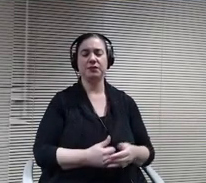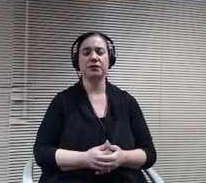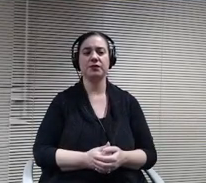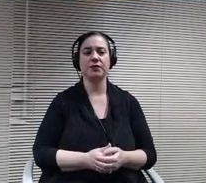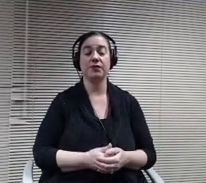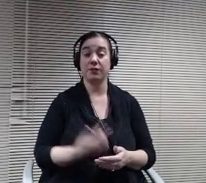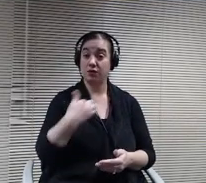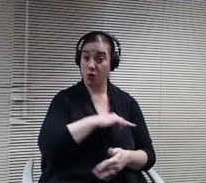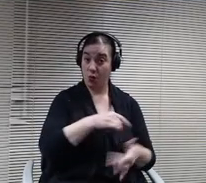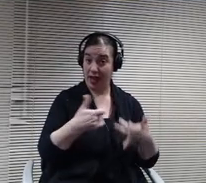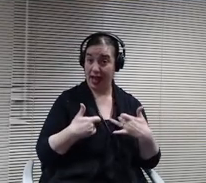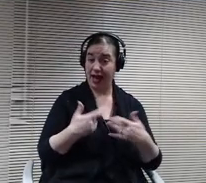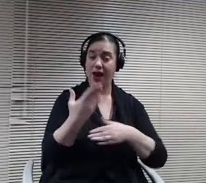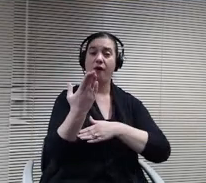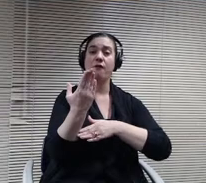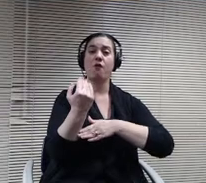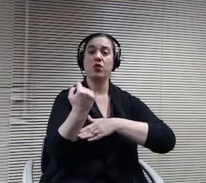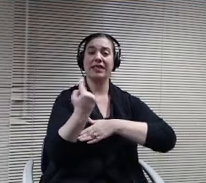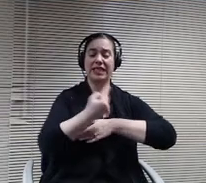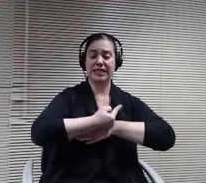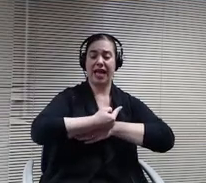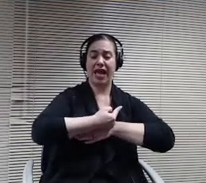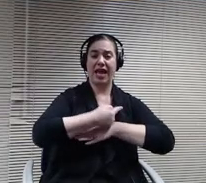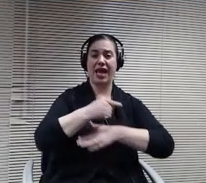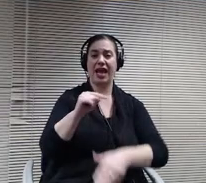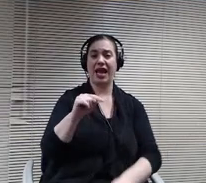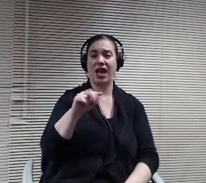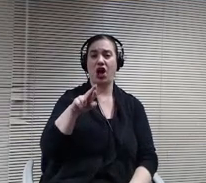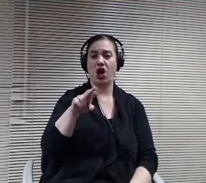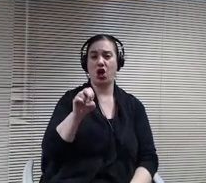using for our decisions. Those come from Hennepin County